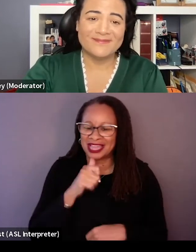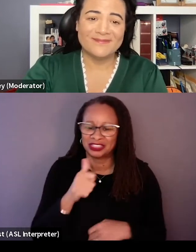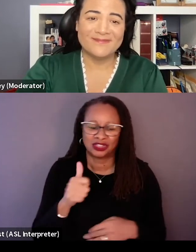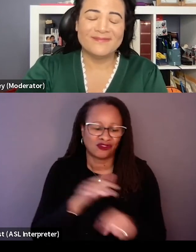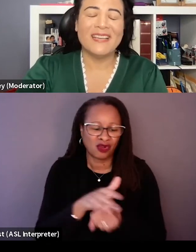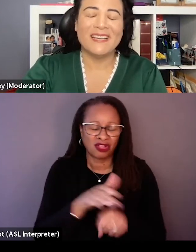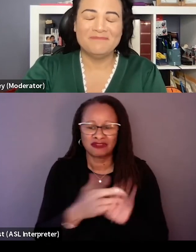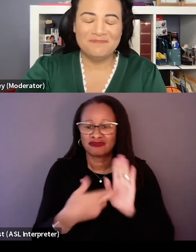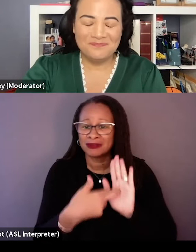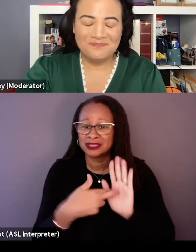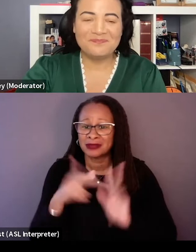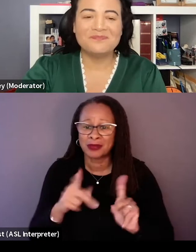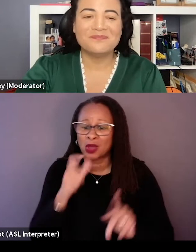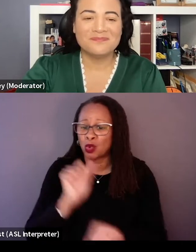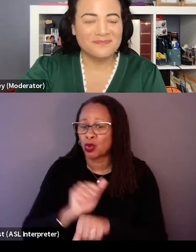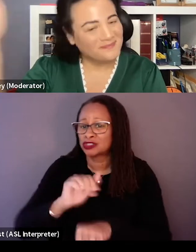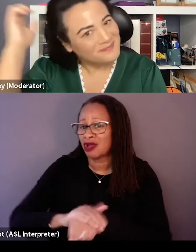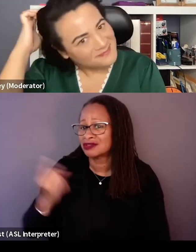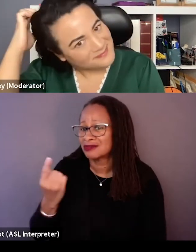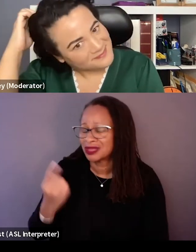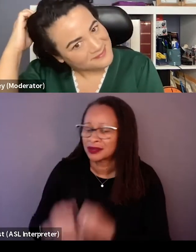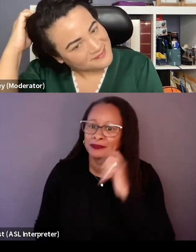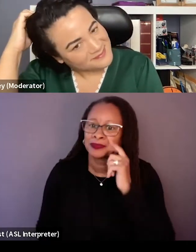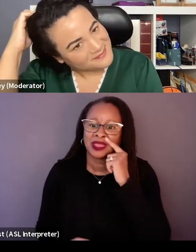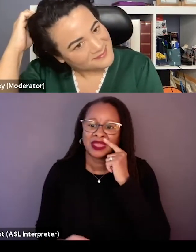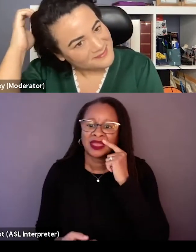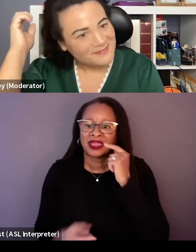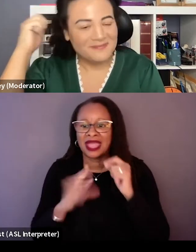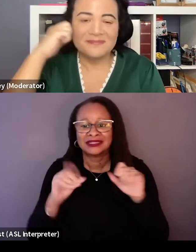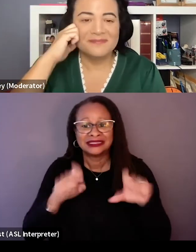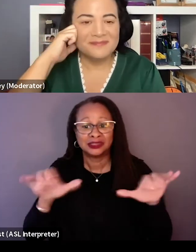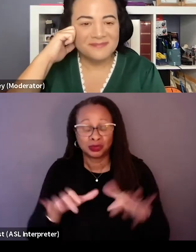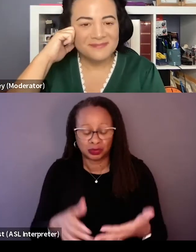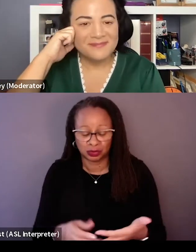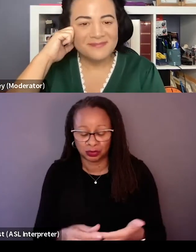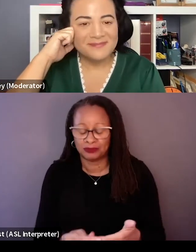that worked on something and having to do, it is a crude term,